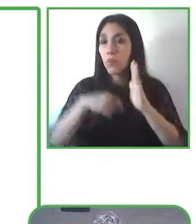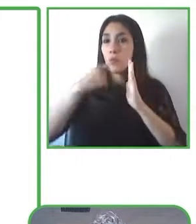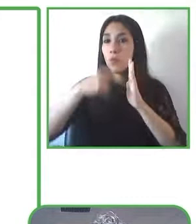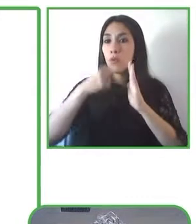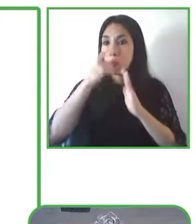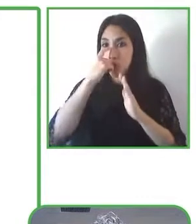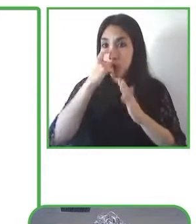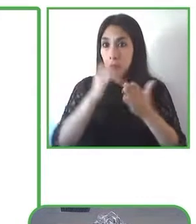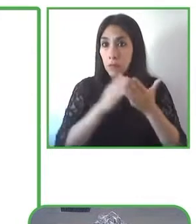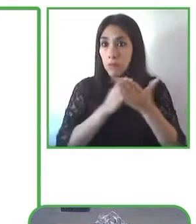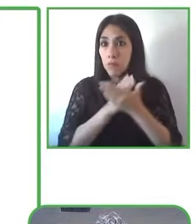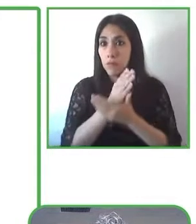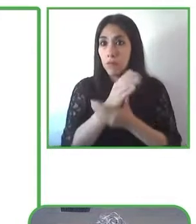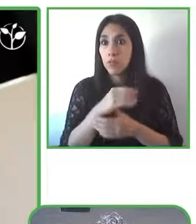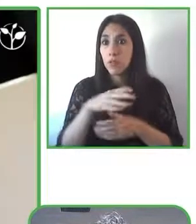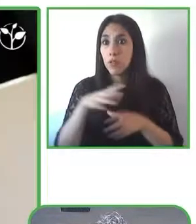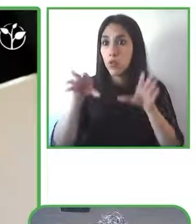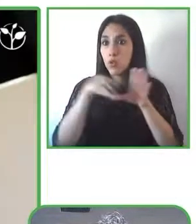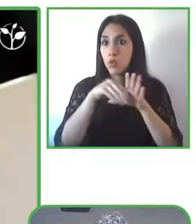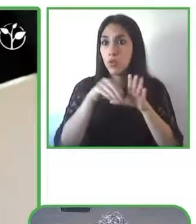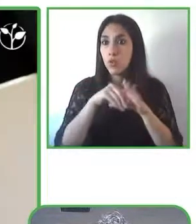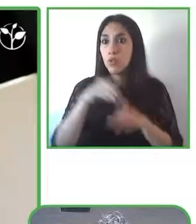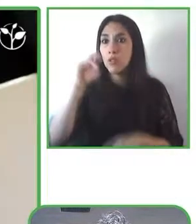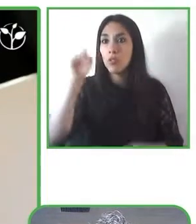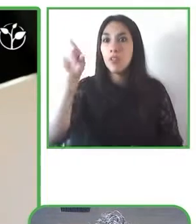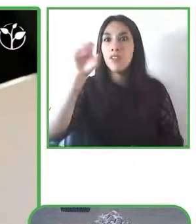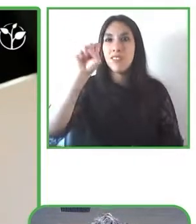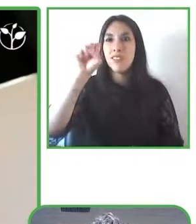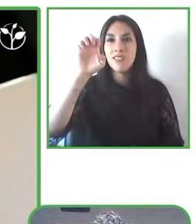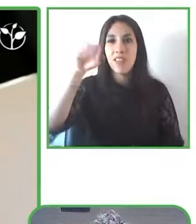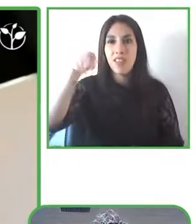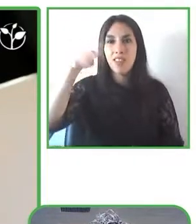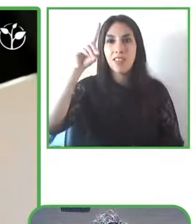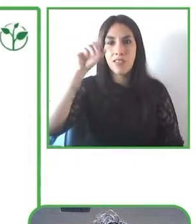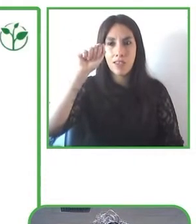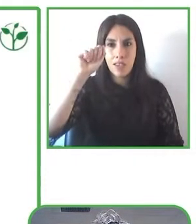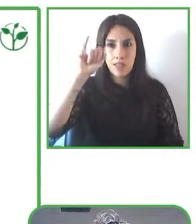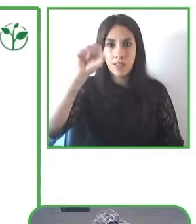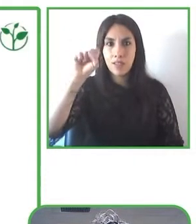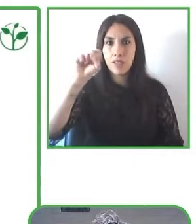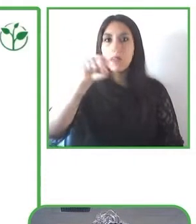include a ready to include of the National Disability Service of the Chilean Government.